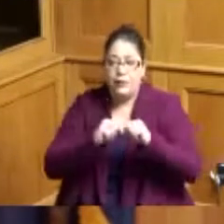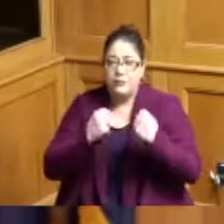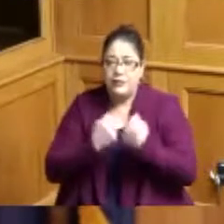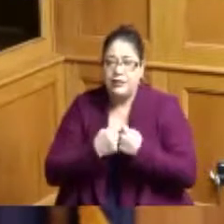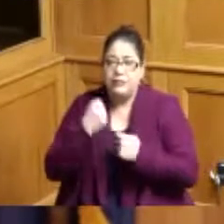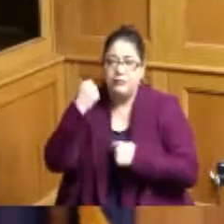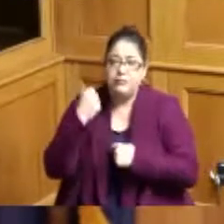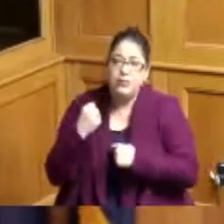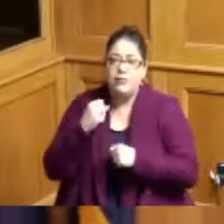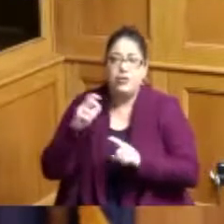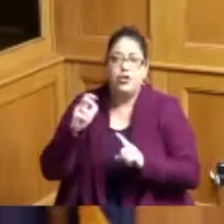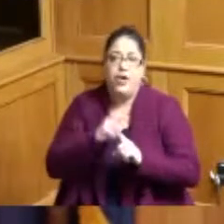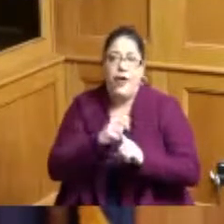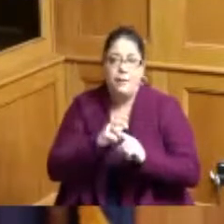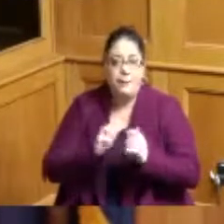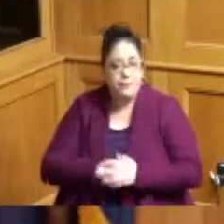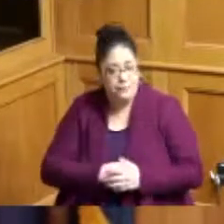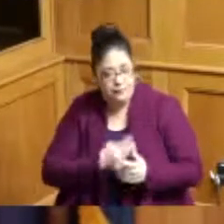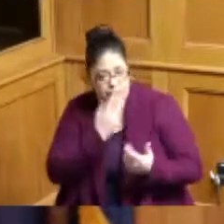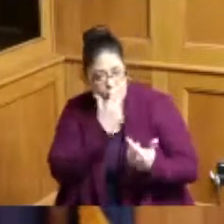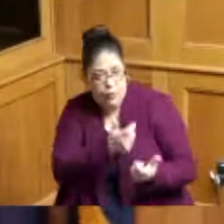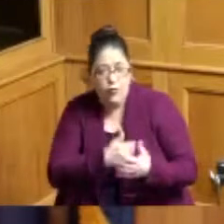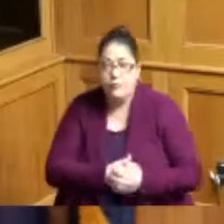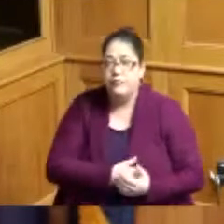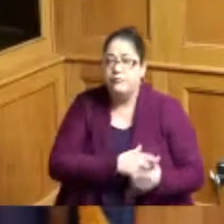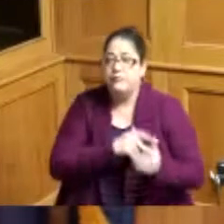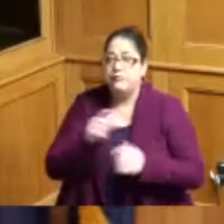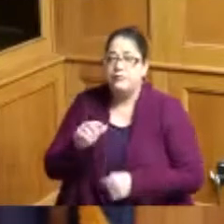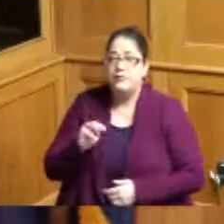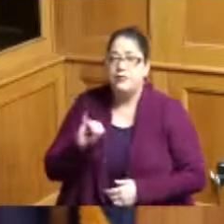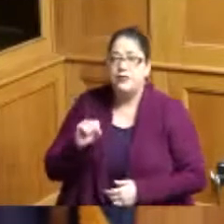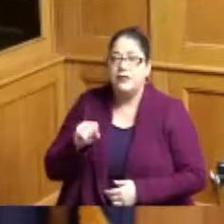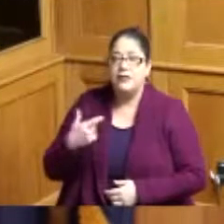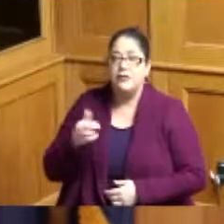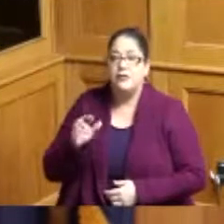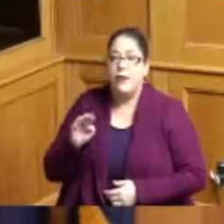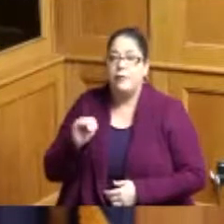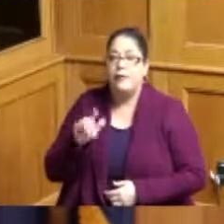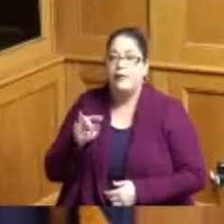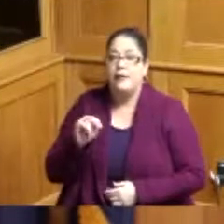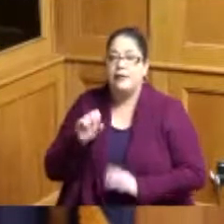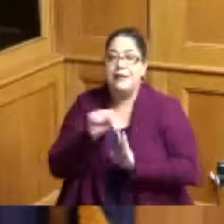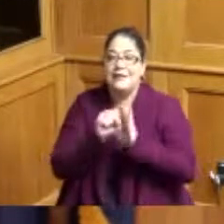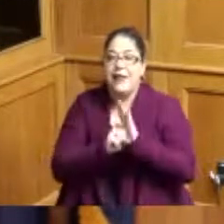player I got a chance to serve as Miss Grambling State University but there are thousands who